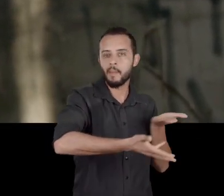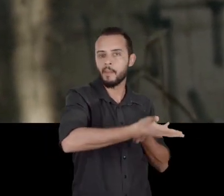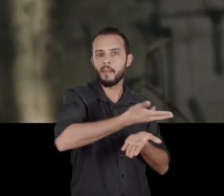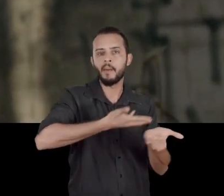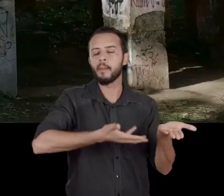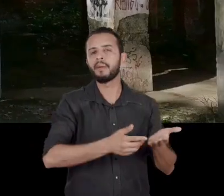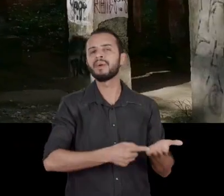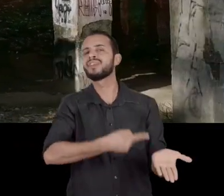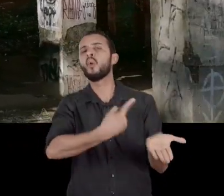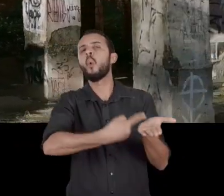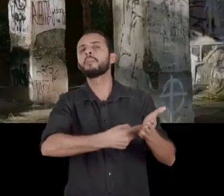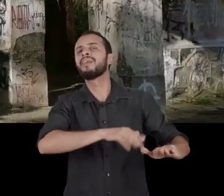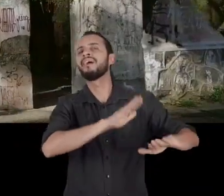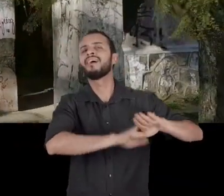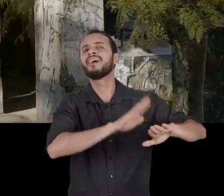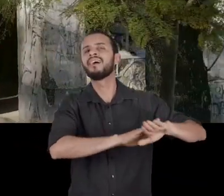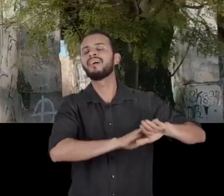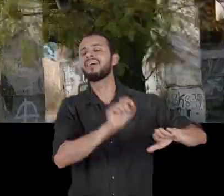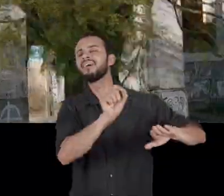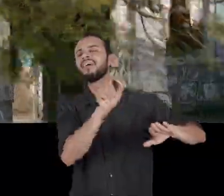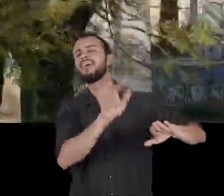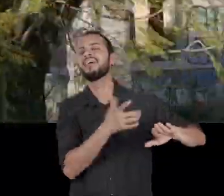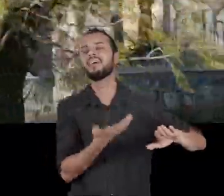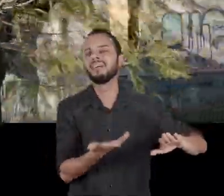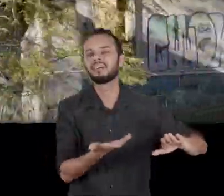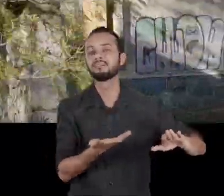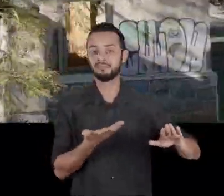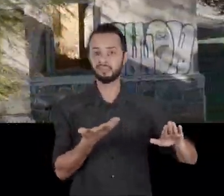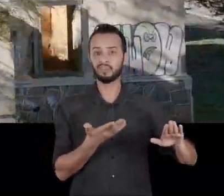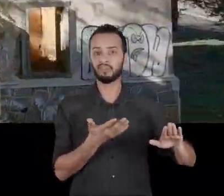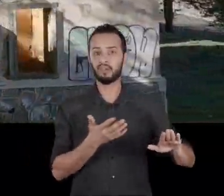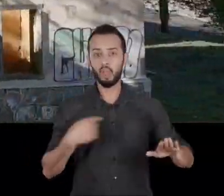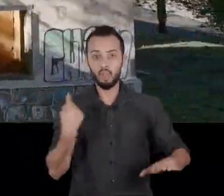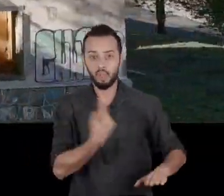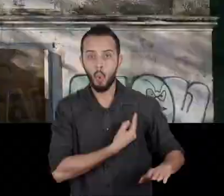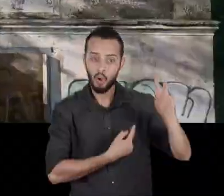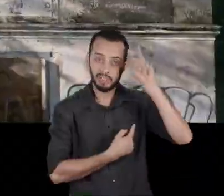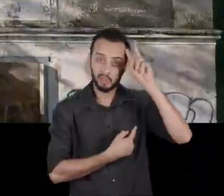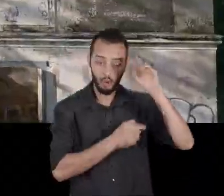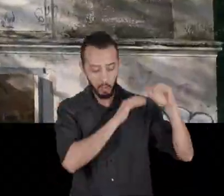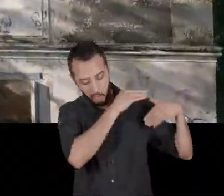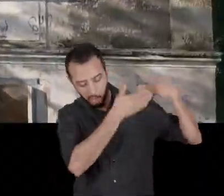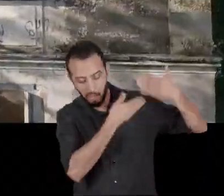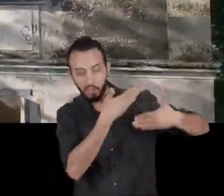But who made this agreement? For much of our history is an attempt to define what a people is.